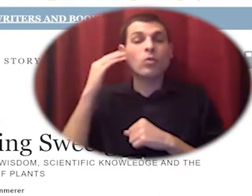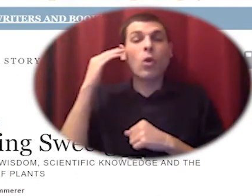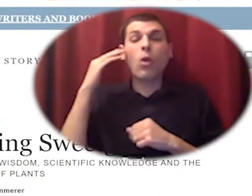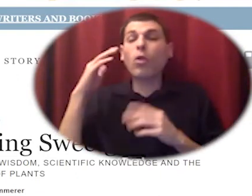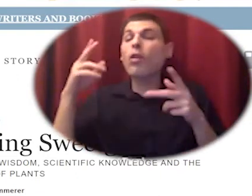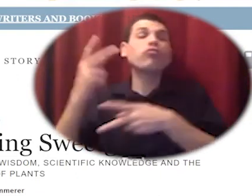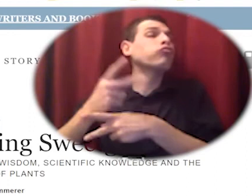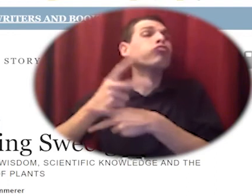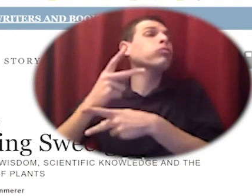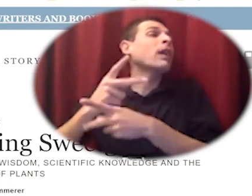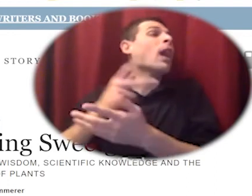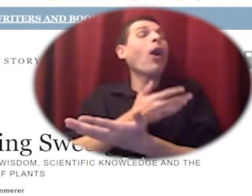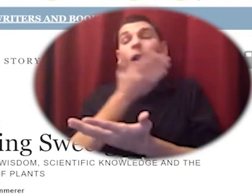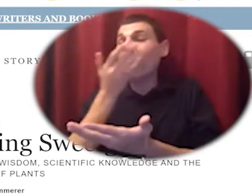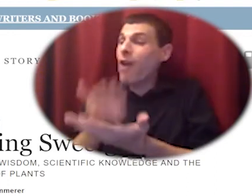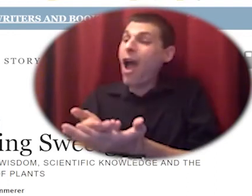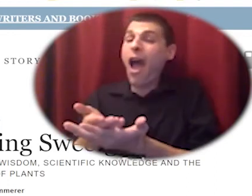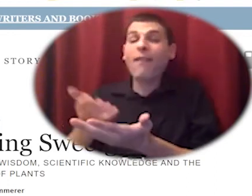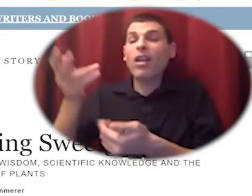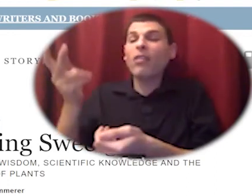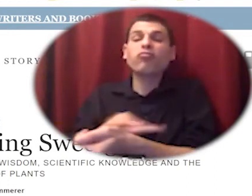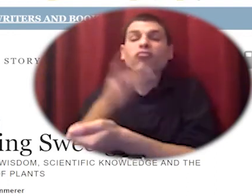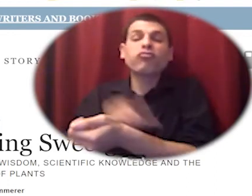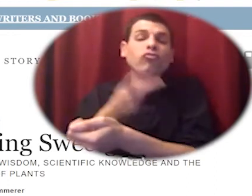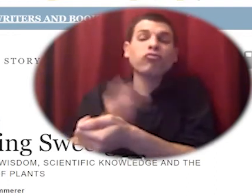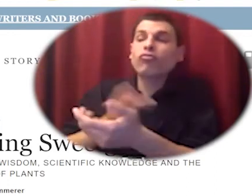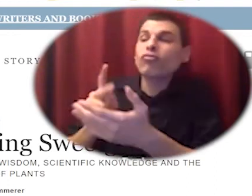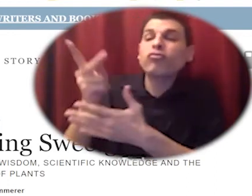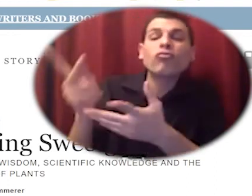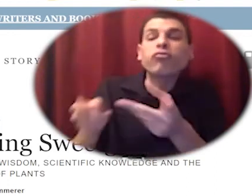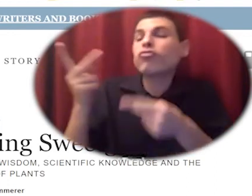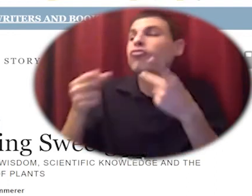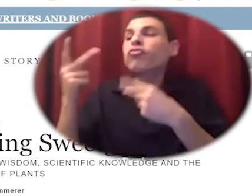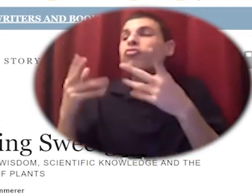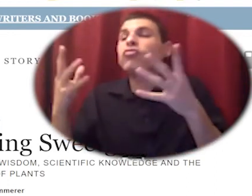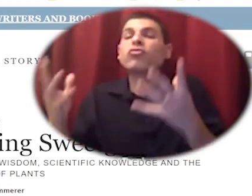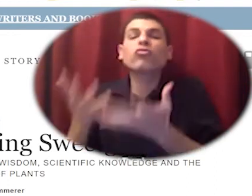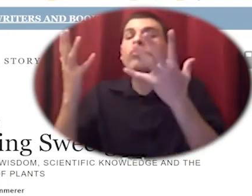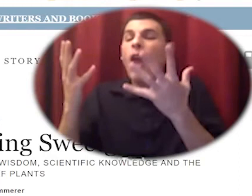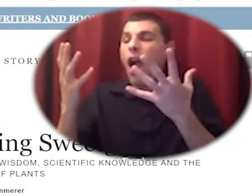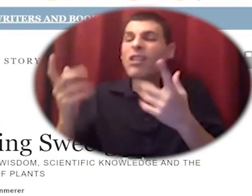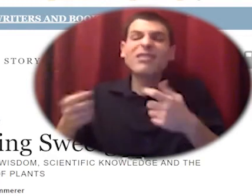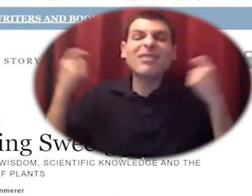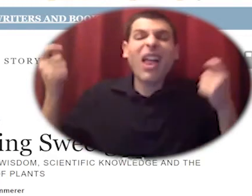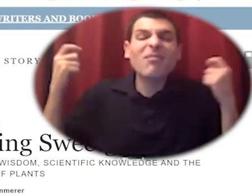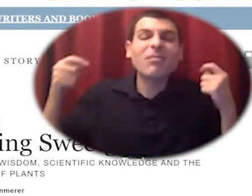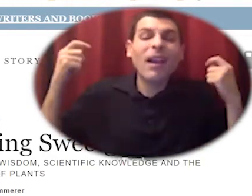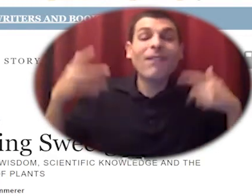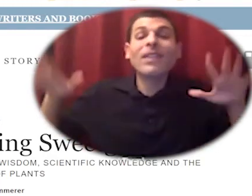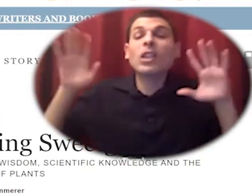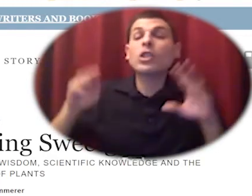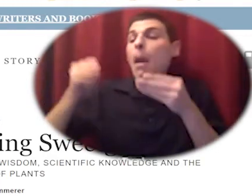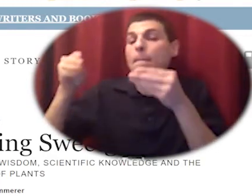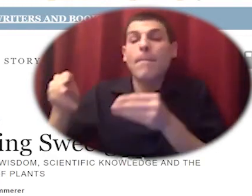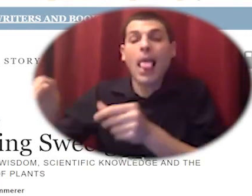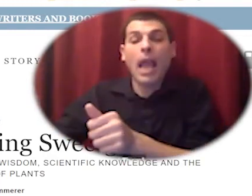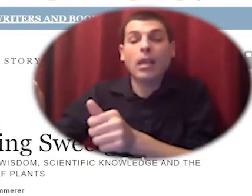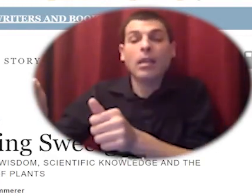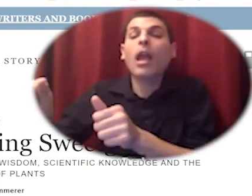and then celebrating that then replanting for the next family or group who might occupy that area